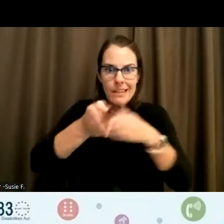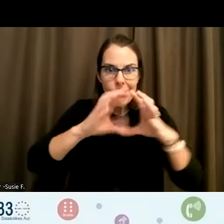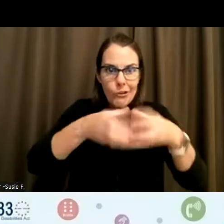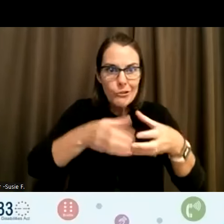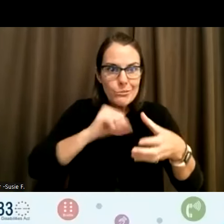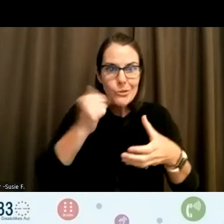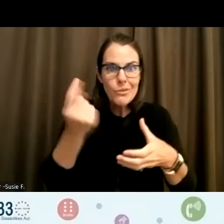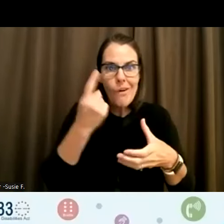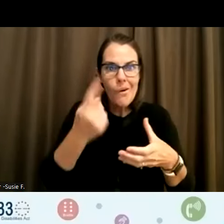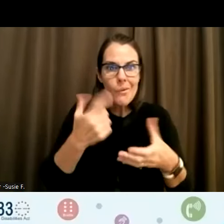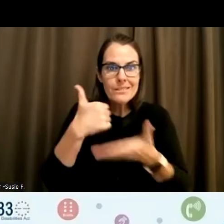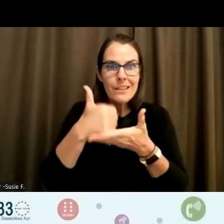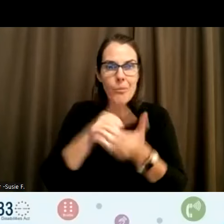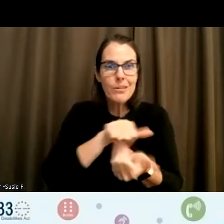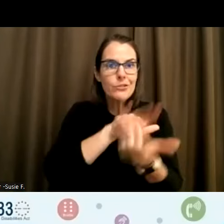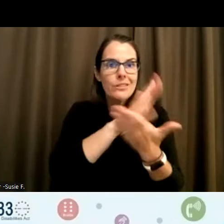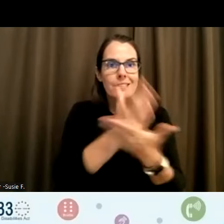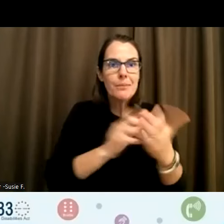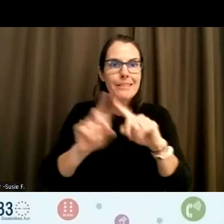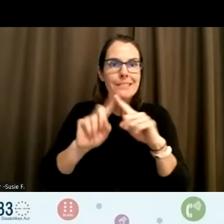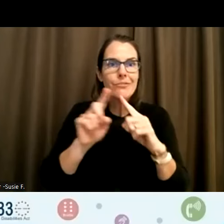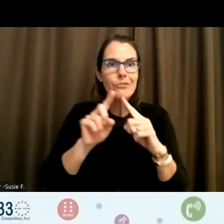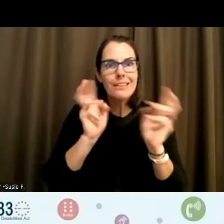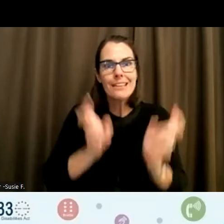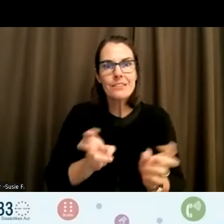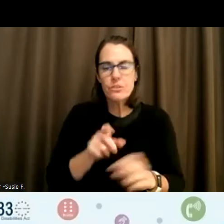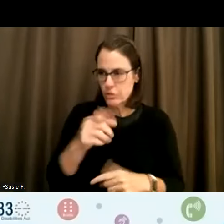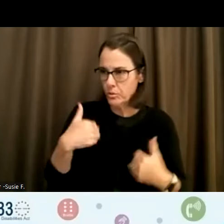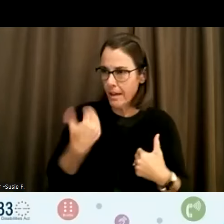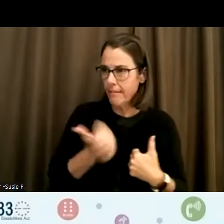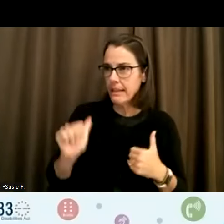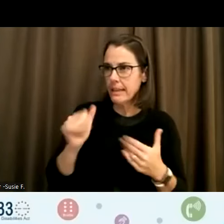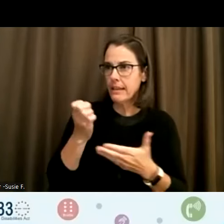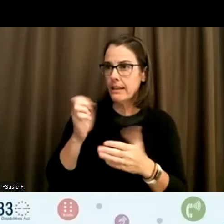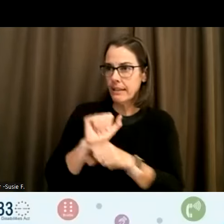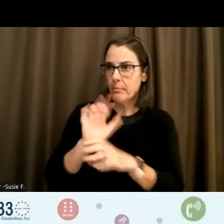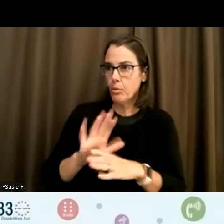of addressing some of those things. Do you have any employee resource groups in in your business or is it